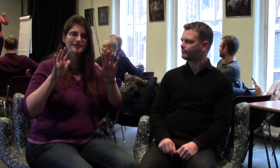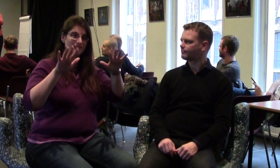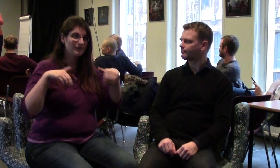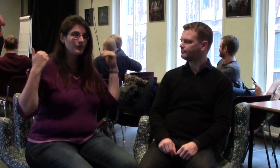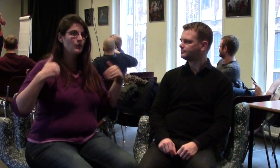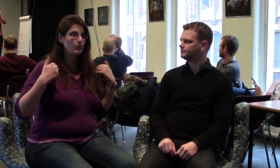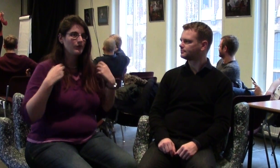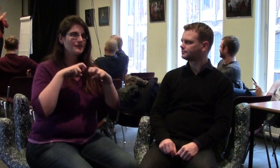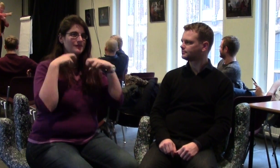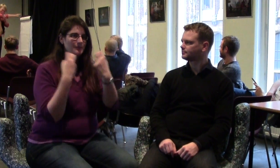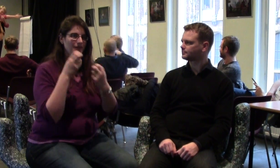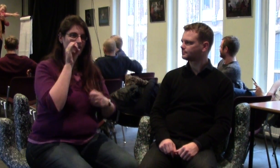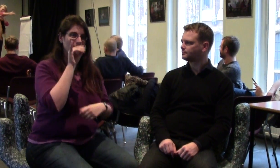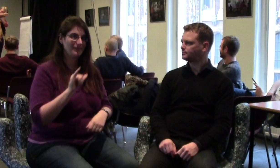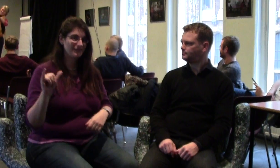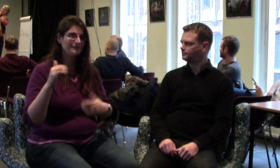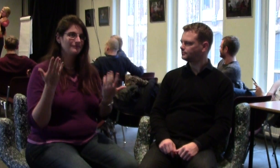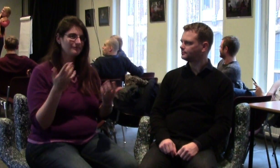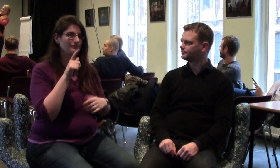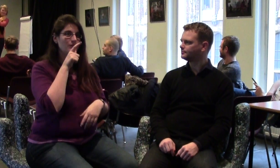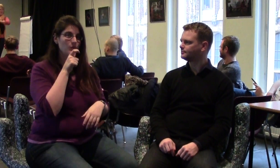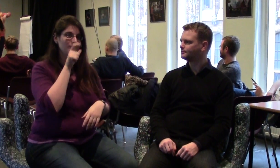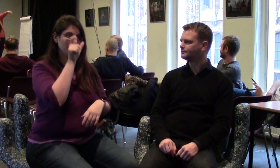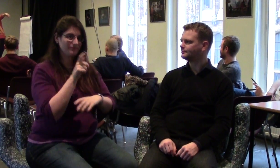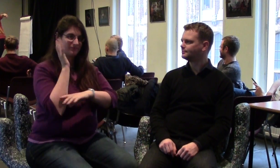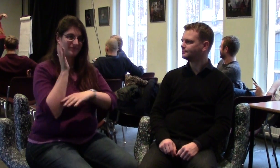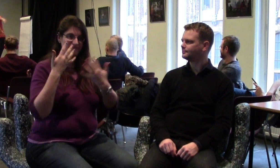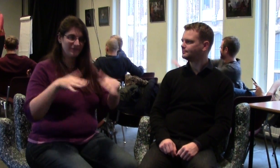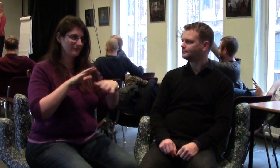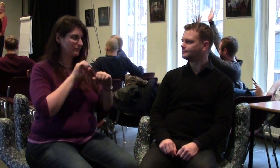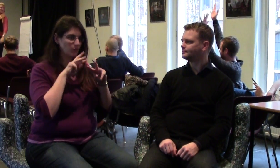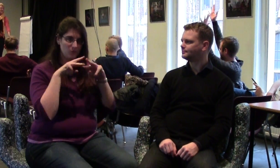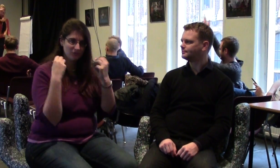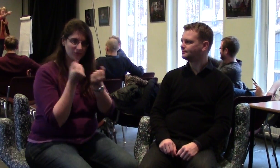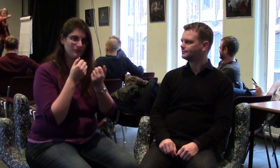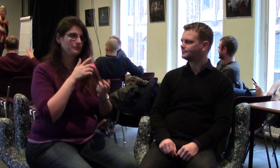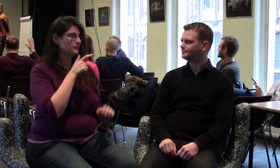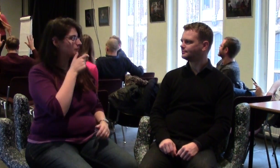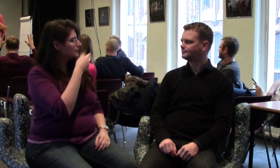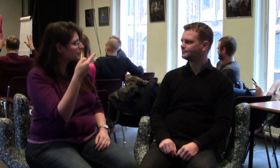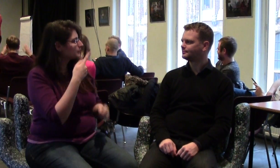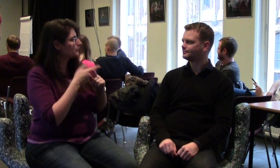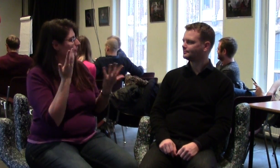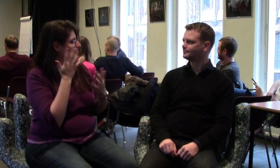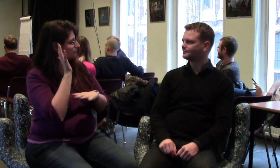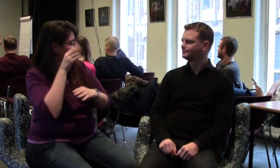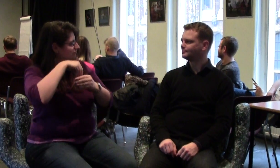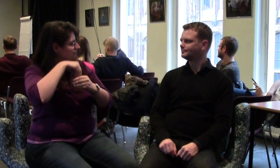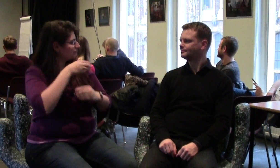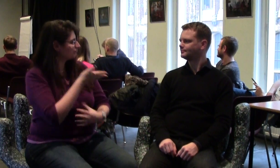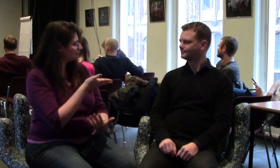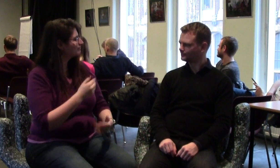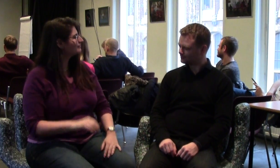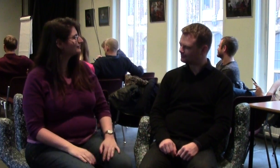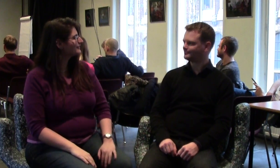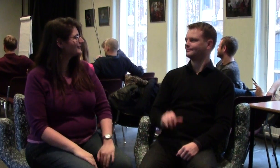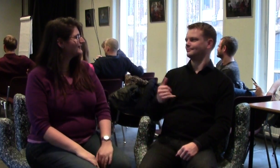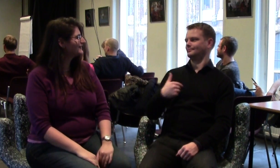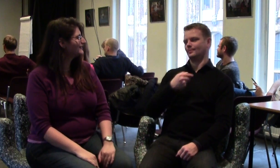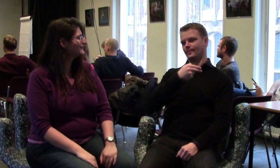You recently presented at the EUDY Seminar, could you please tell us who you are?